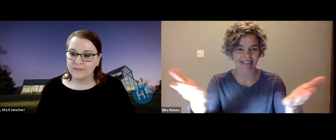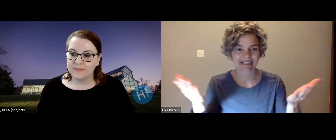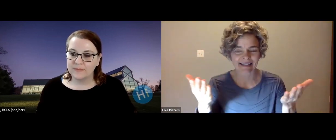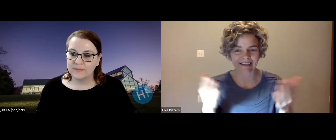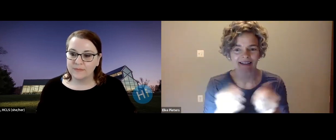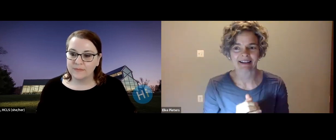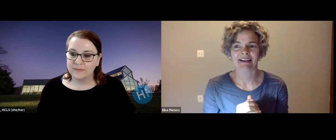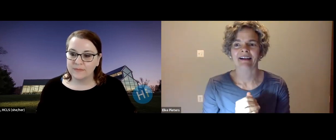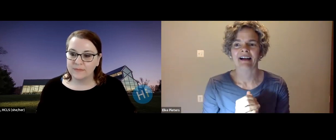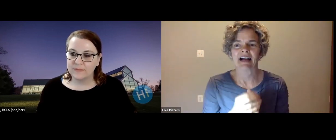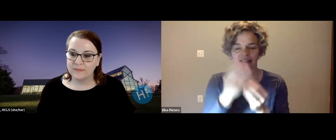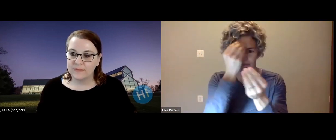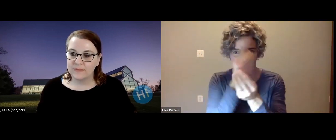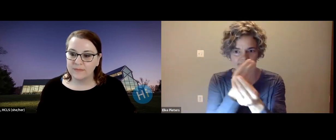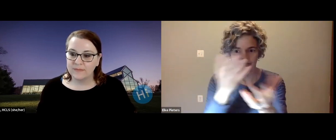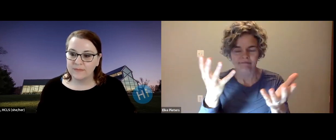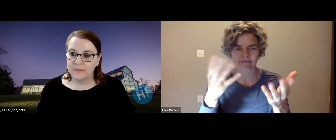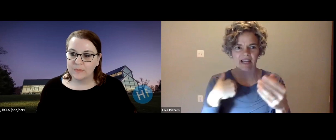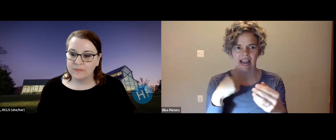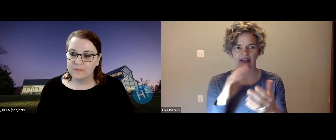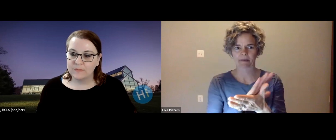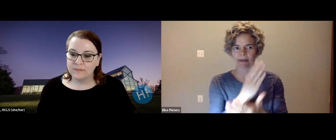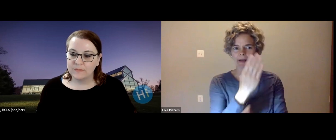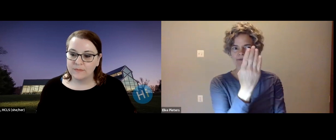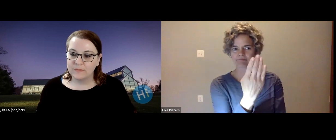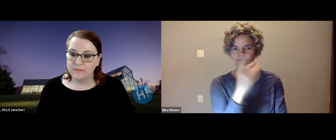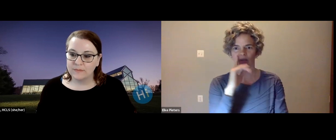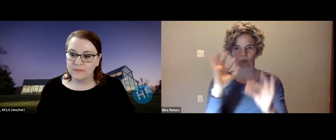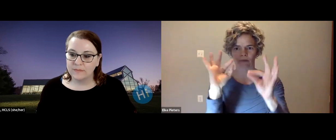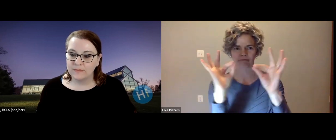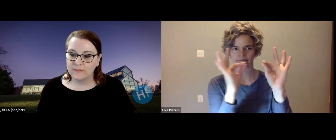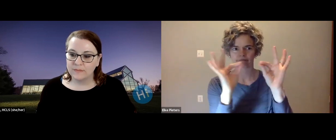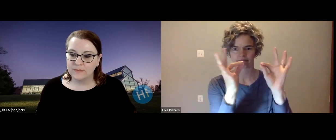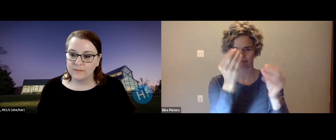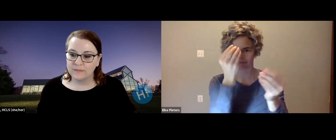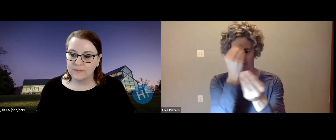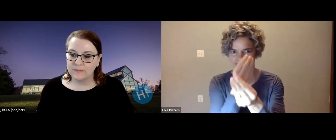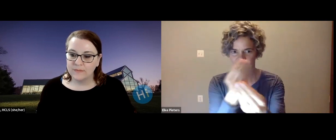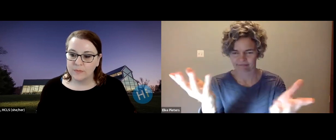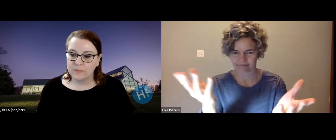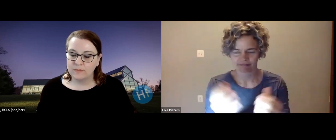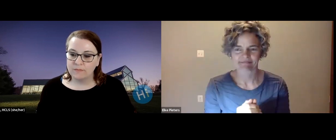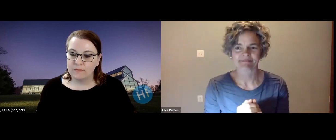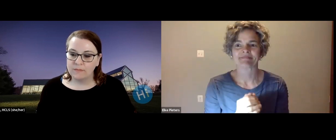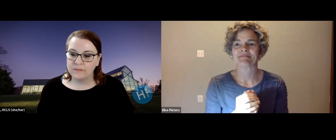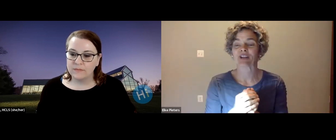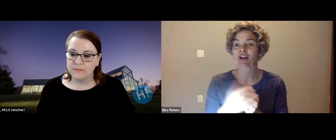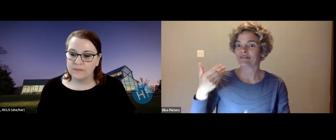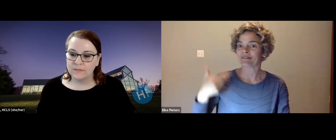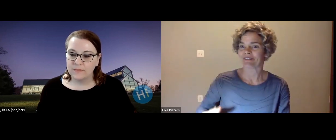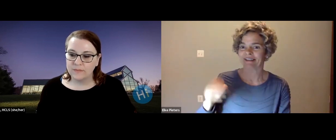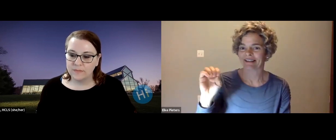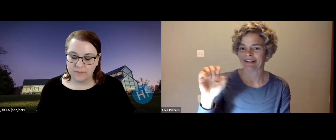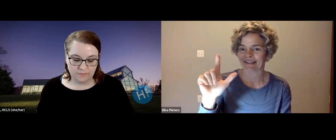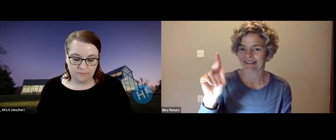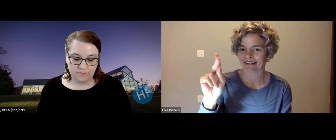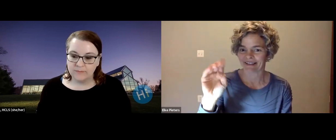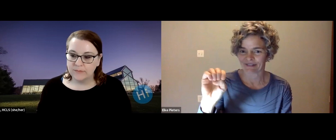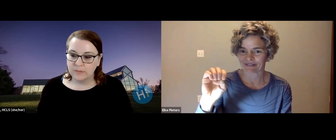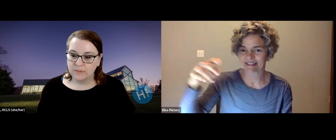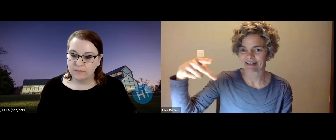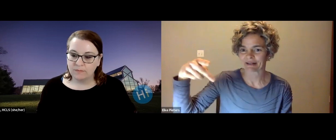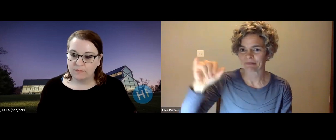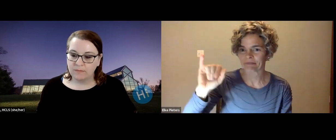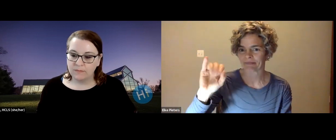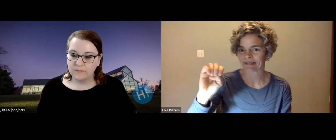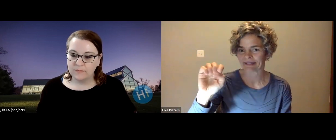Okay, hope I'm visible to all good evening, good evening. I do